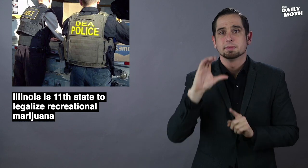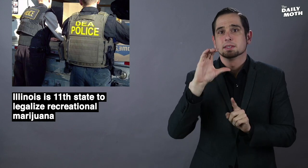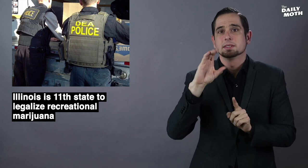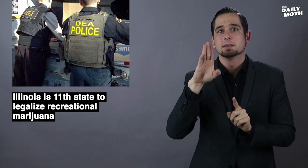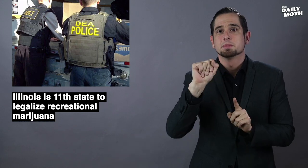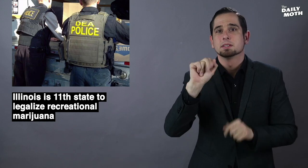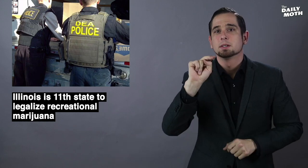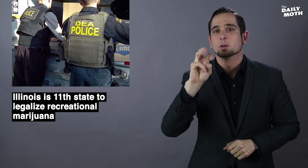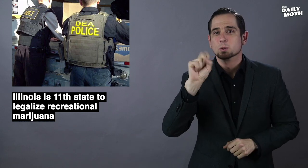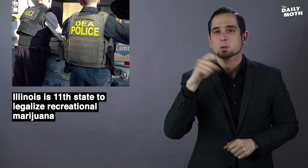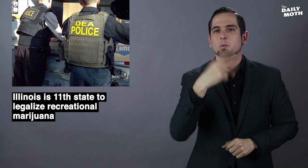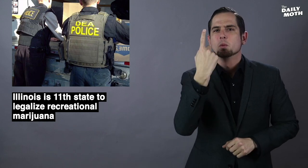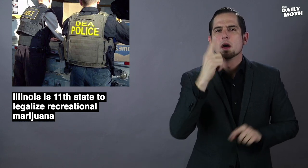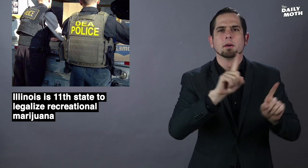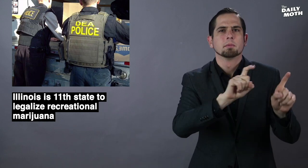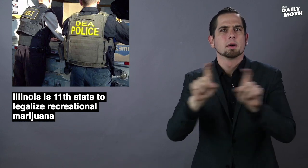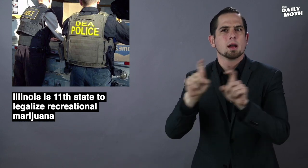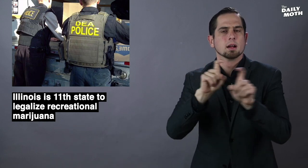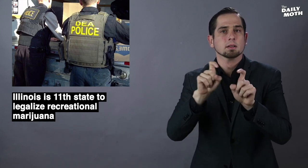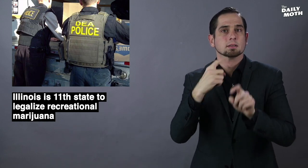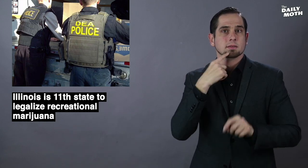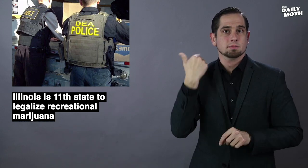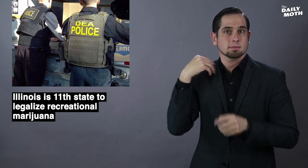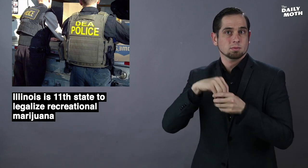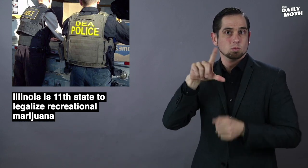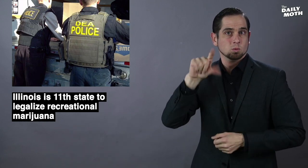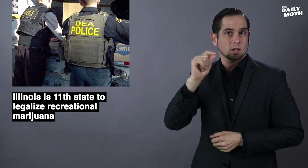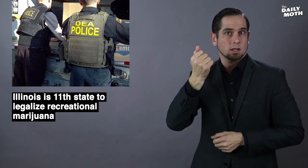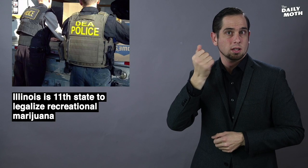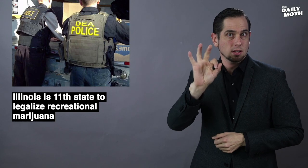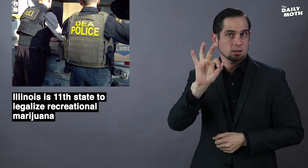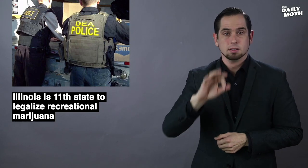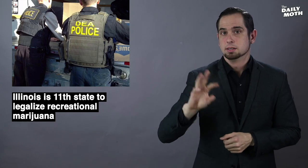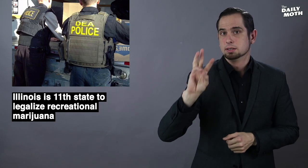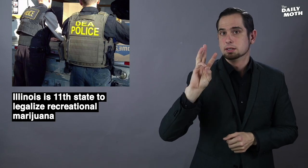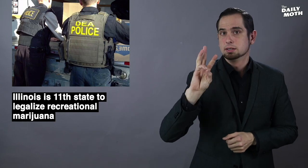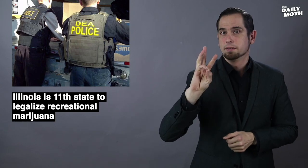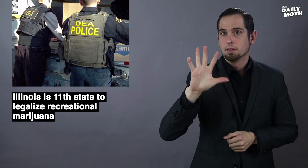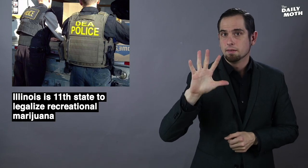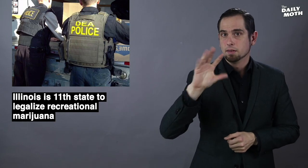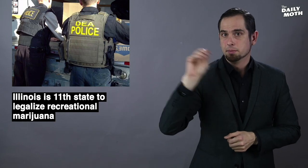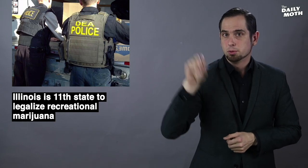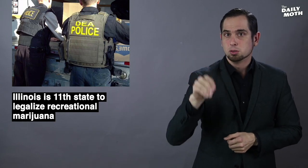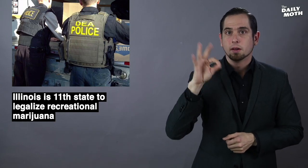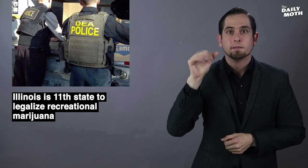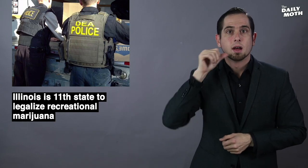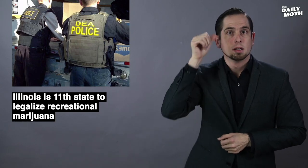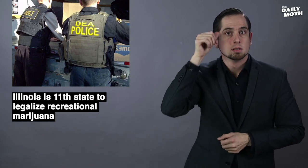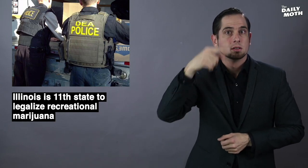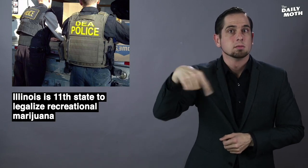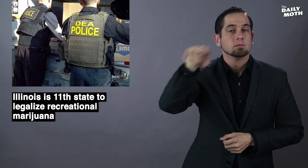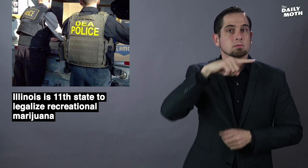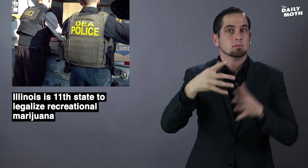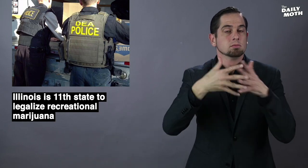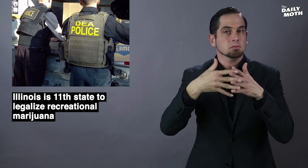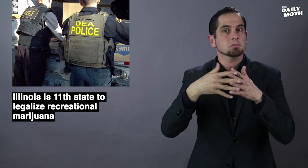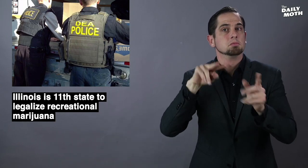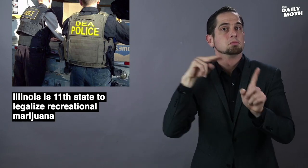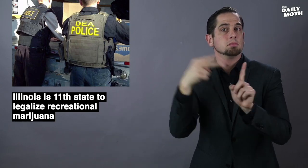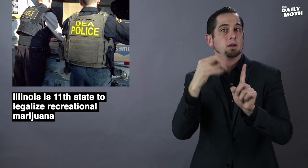A CBS News poll said in 2019, 65% of adults in America thought